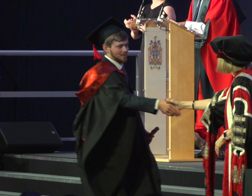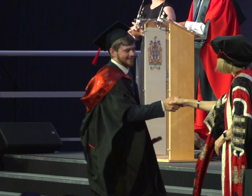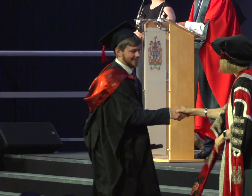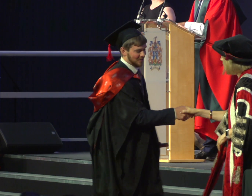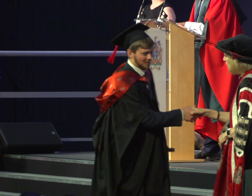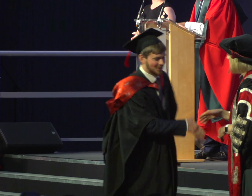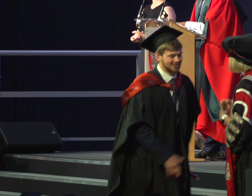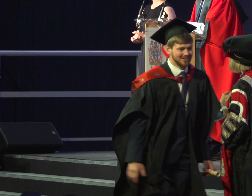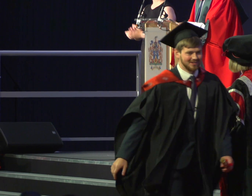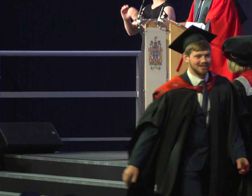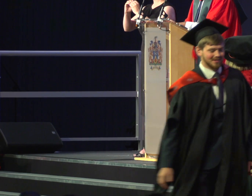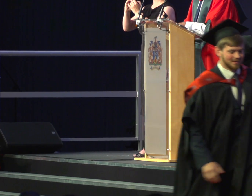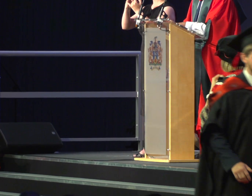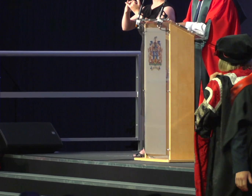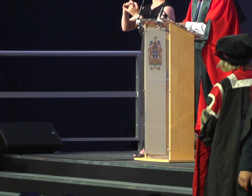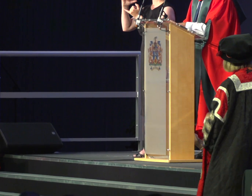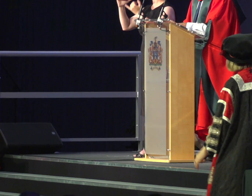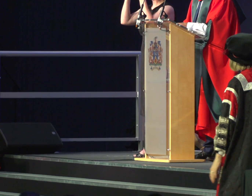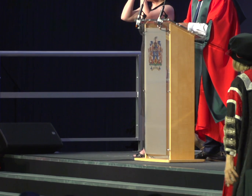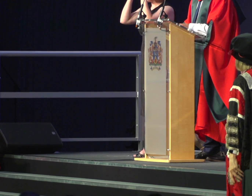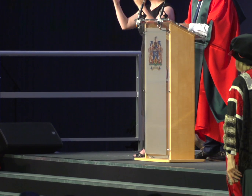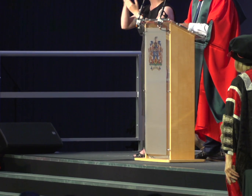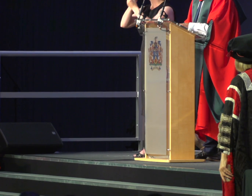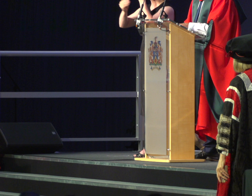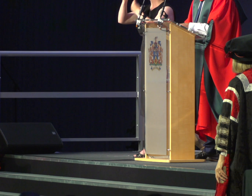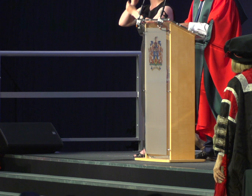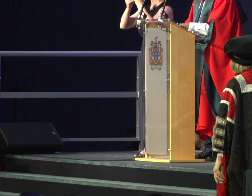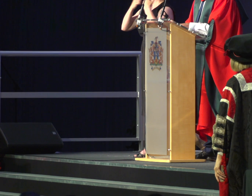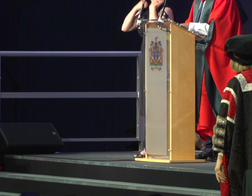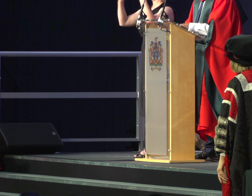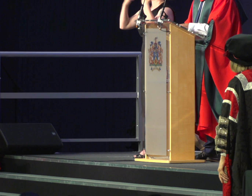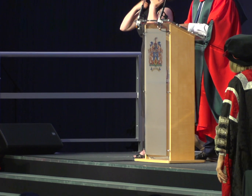Bachelor of Science with Honors in Nutrition and Exercise Sciences